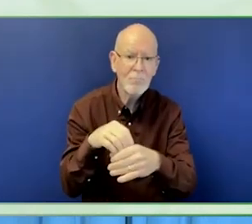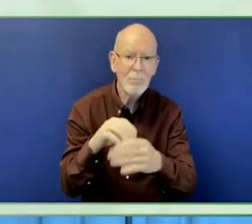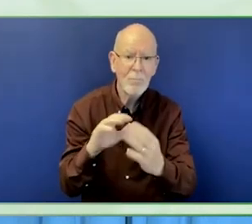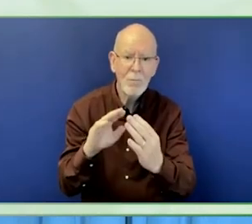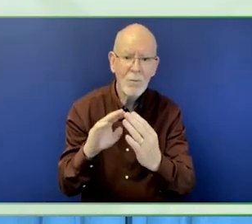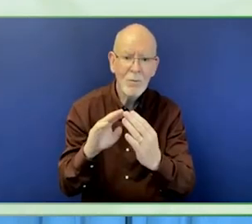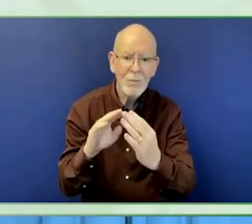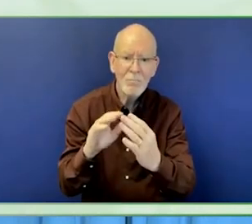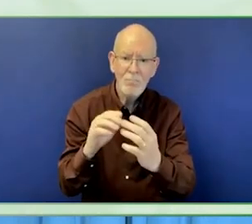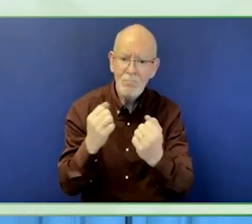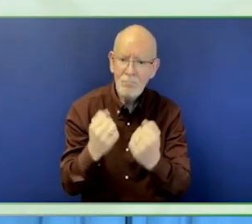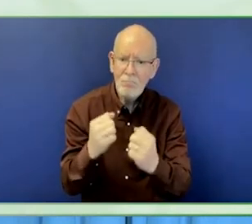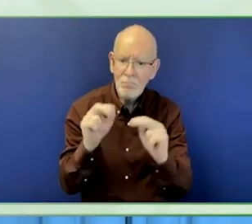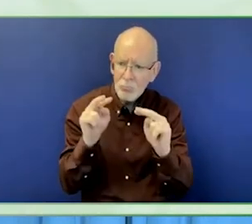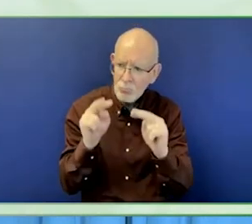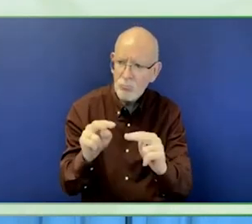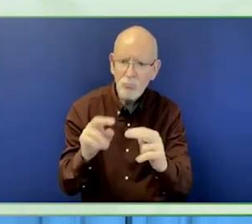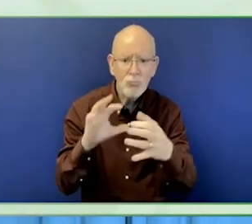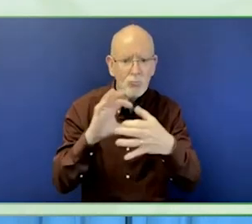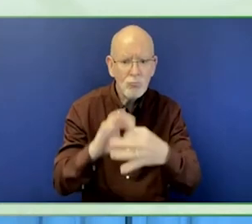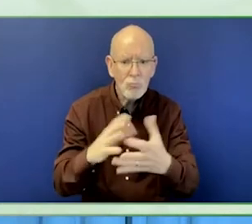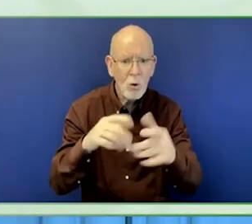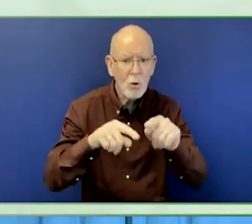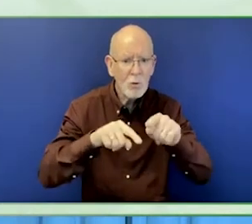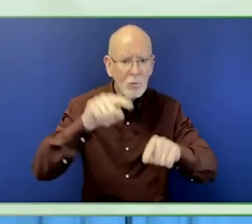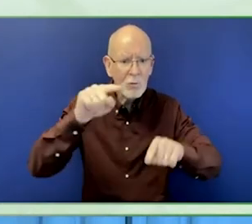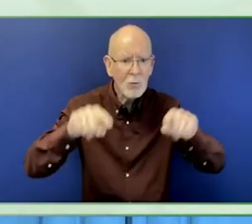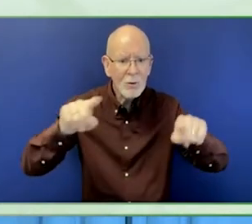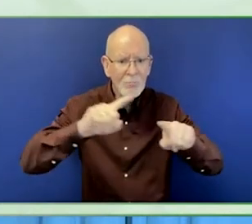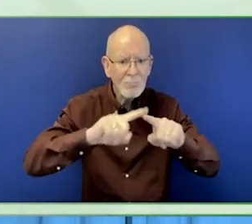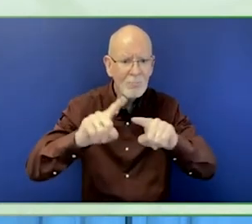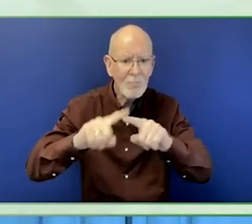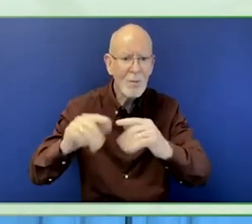because we are aligning a disability grant making without